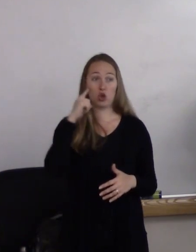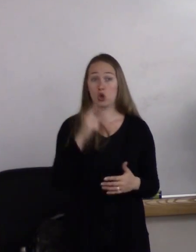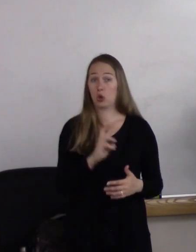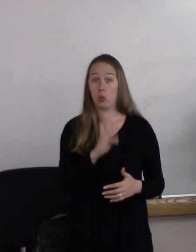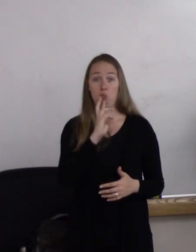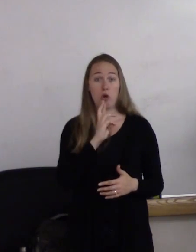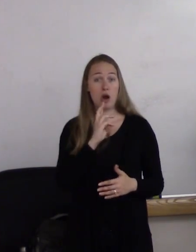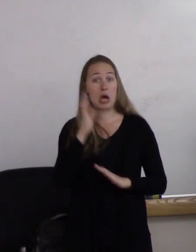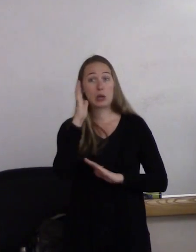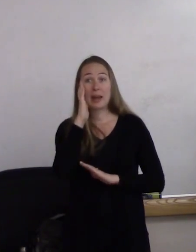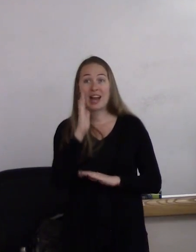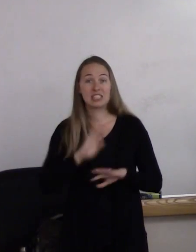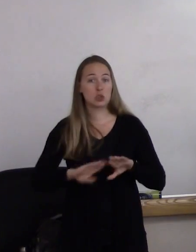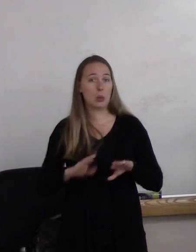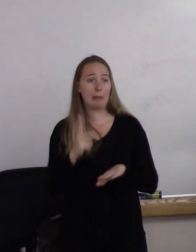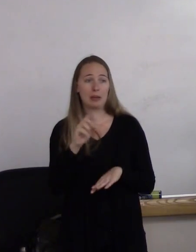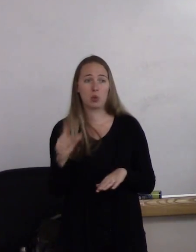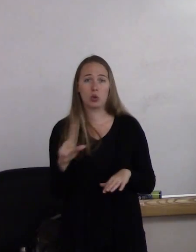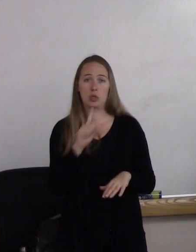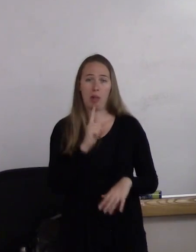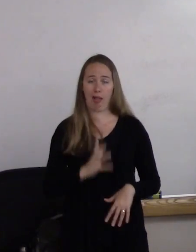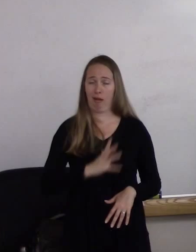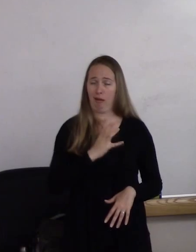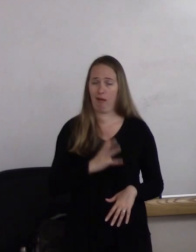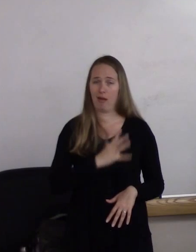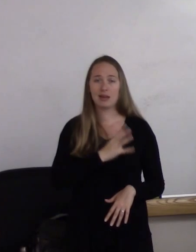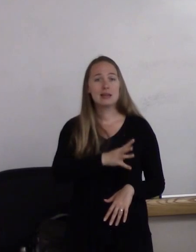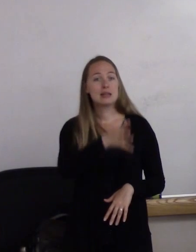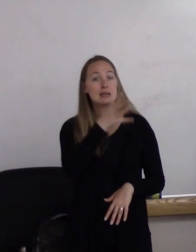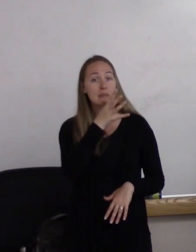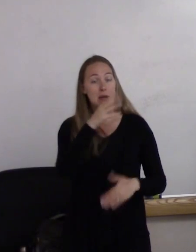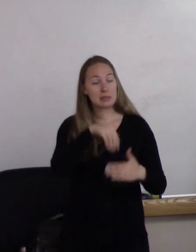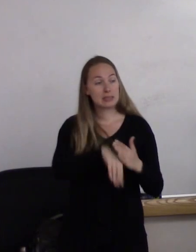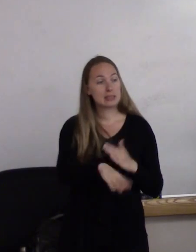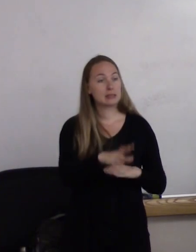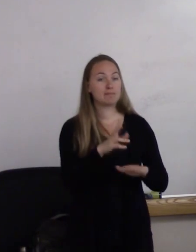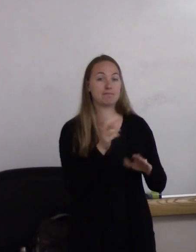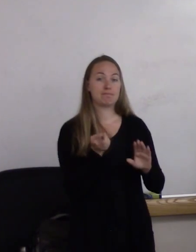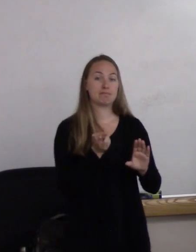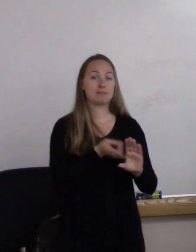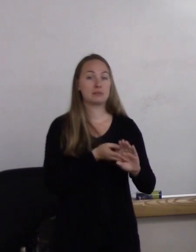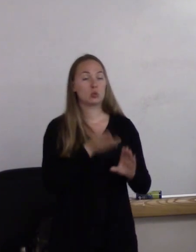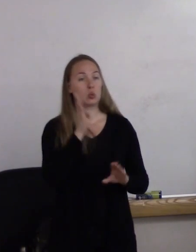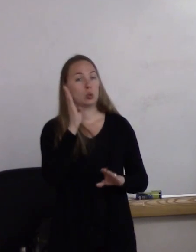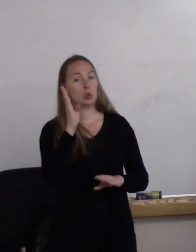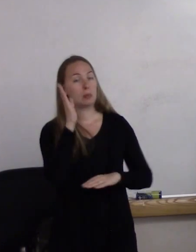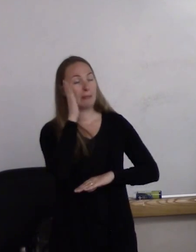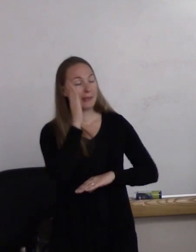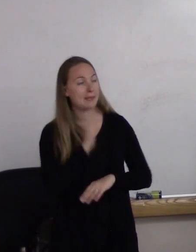Swimming pools. All kinds of stuff. Mom gets into the bed and the doctor comes into the maternity ward